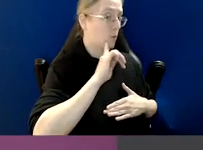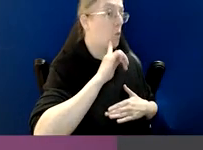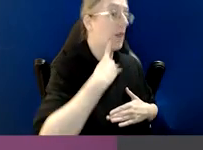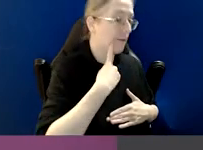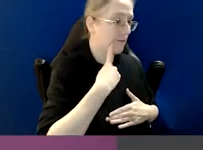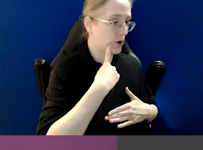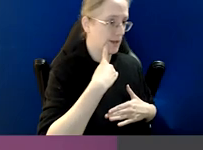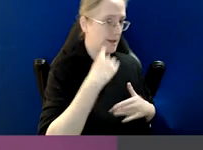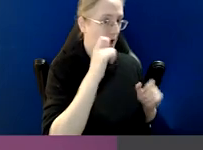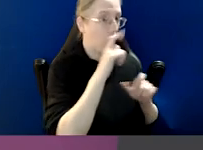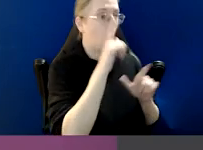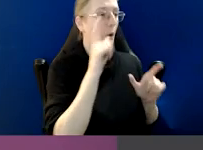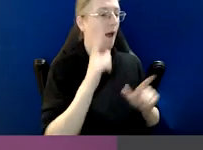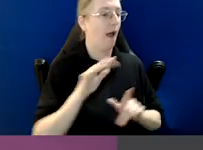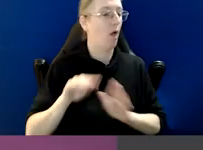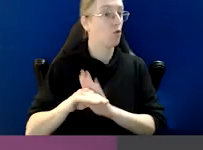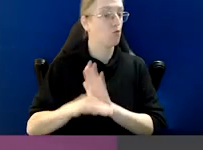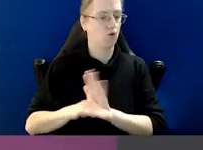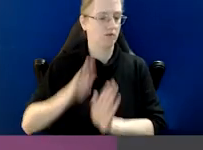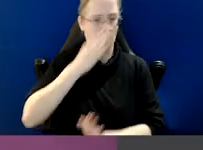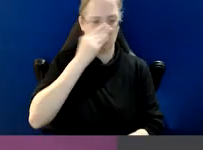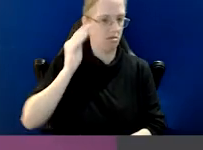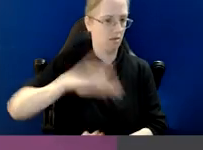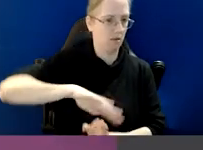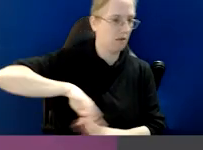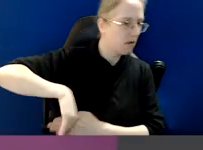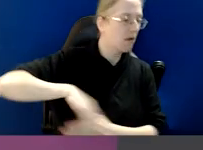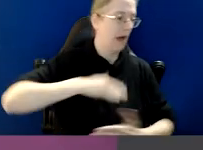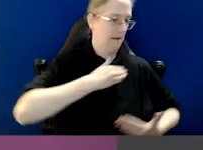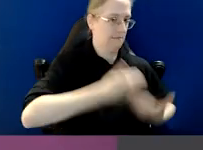talking about more conscious departures from rules.